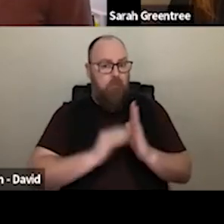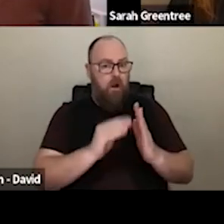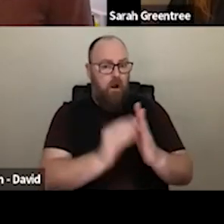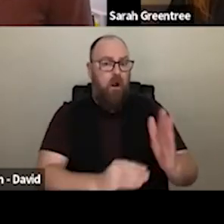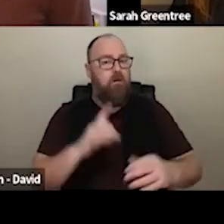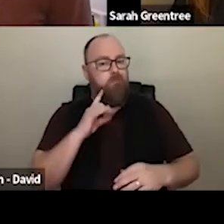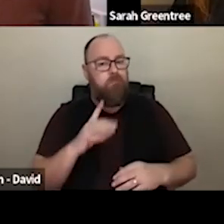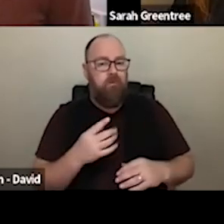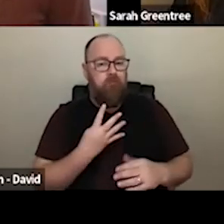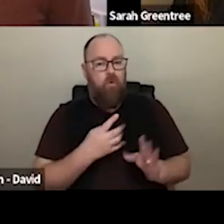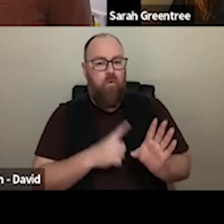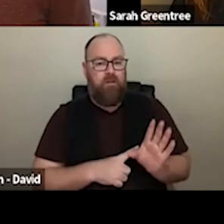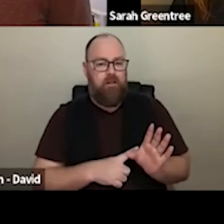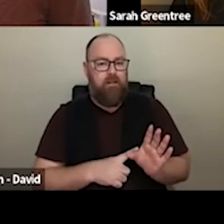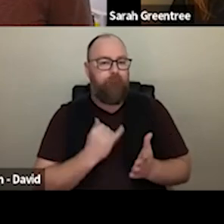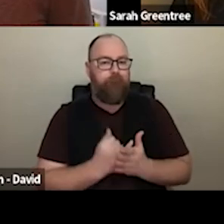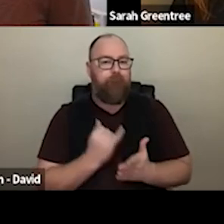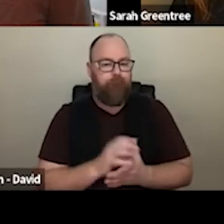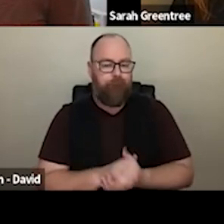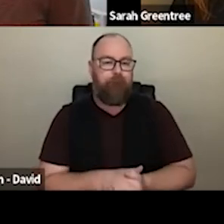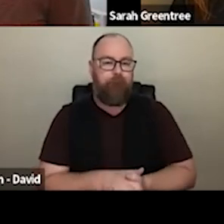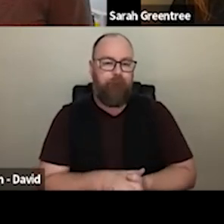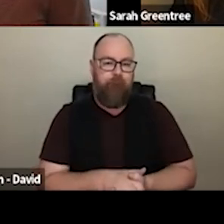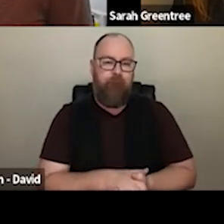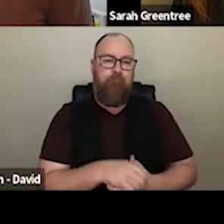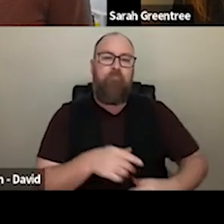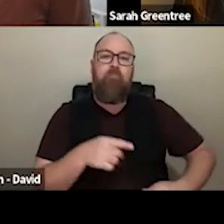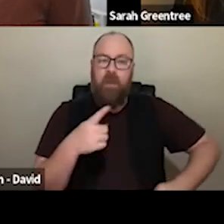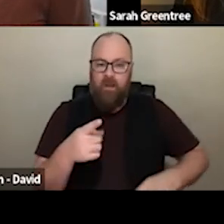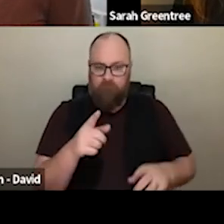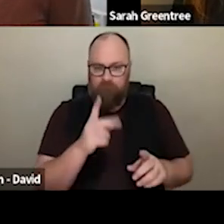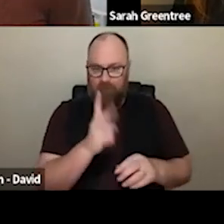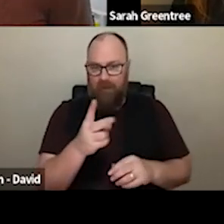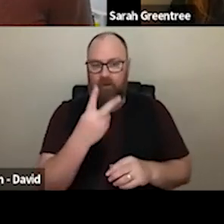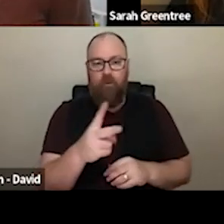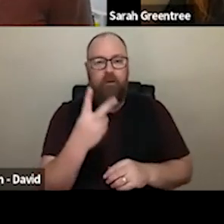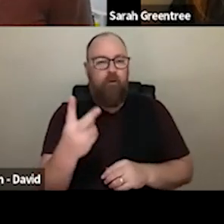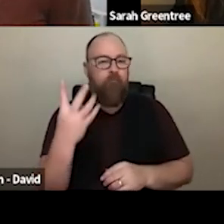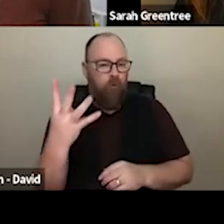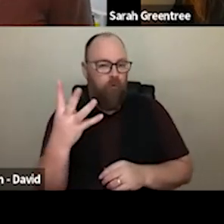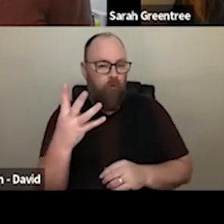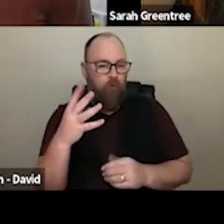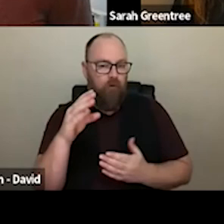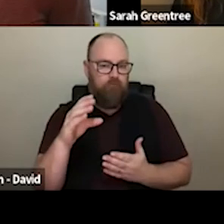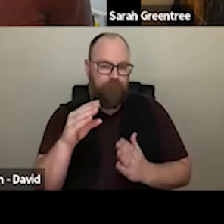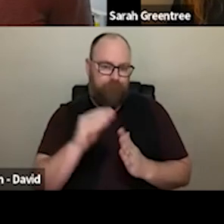can apply for project funding in 2023, in case the four year funding does not come through, and indeed in obviously 2024 as well. The next question is from Andrew, can you give us an